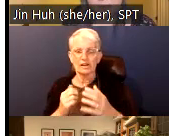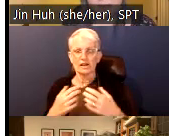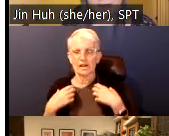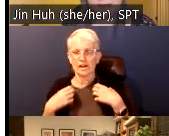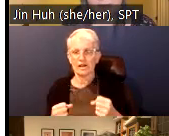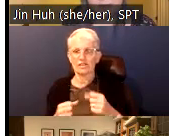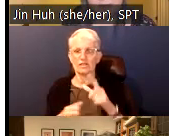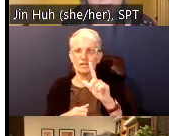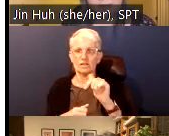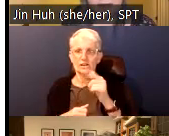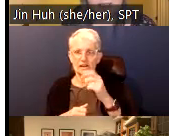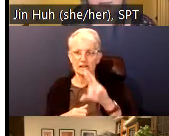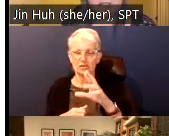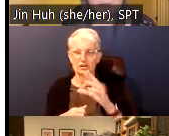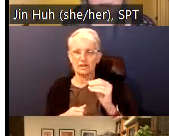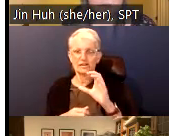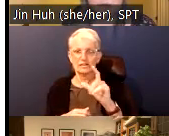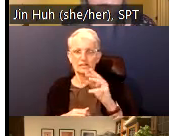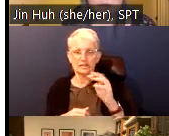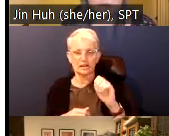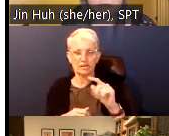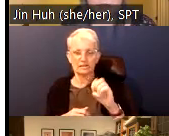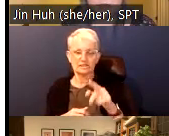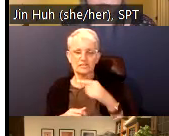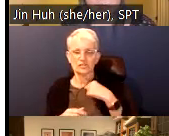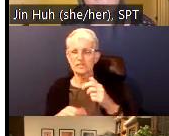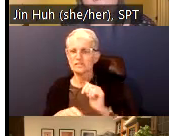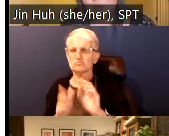knowledge legal orders and cultural production can be applied to anticolonial planning practices